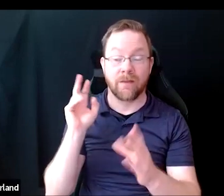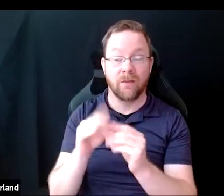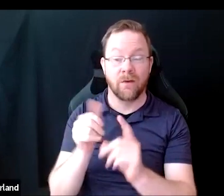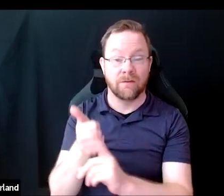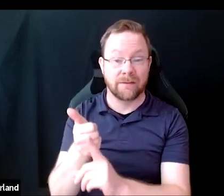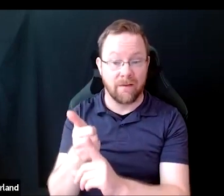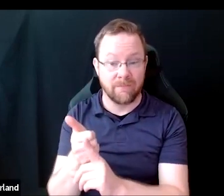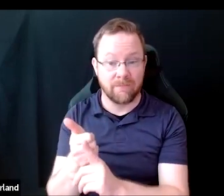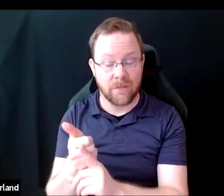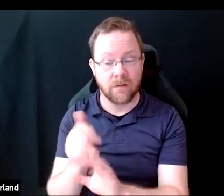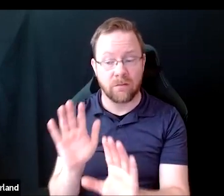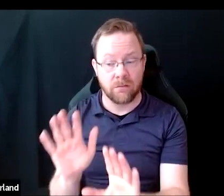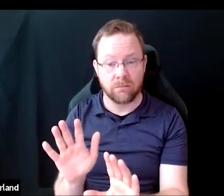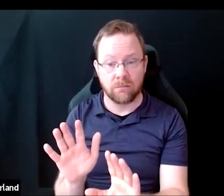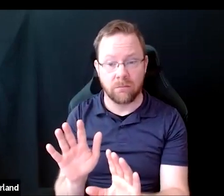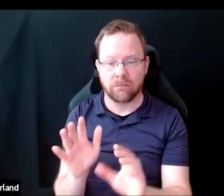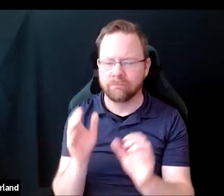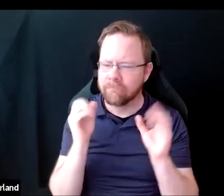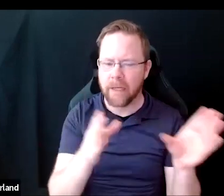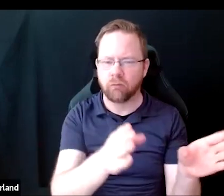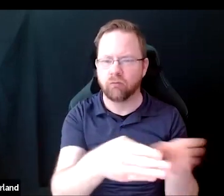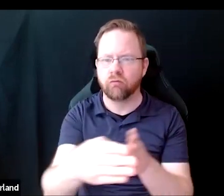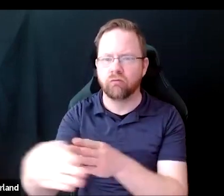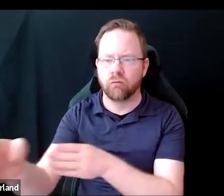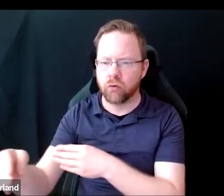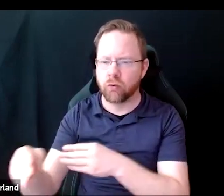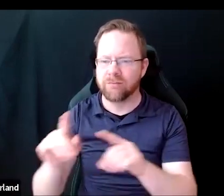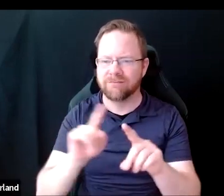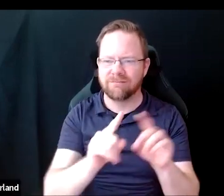In the conference, there were multiple rooms with sessions happening in parallel.